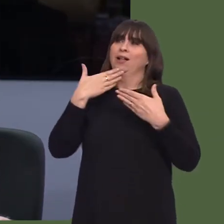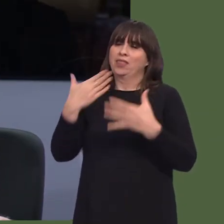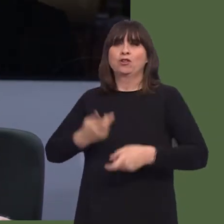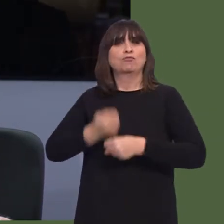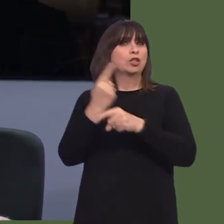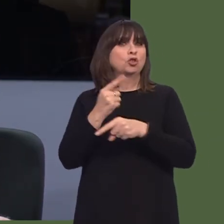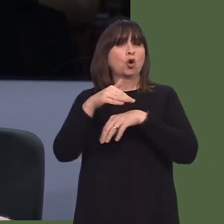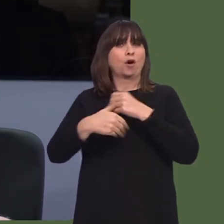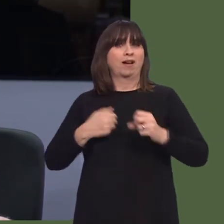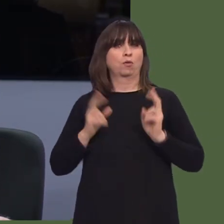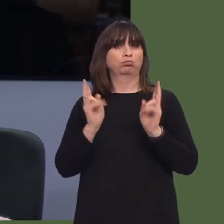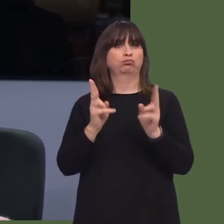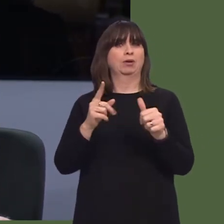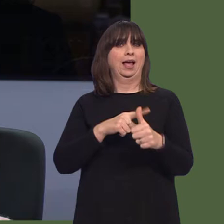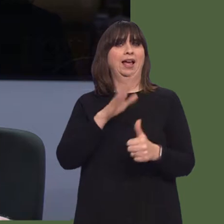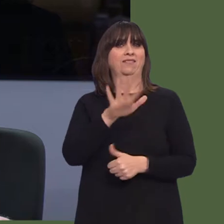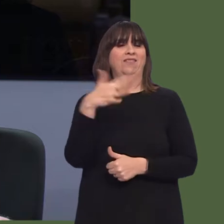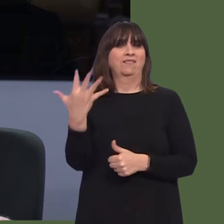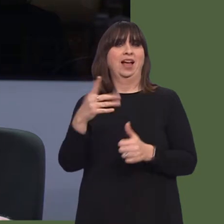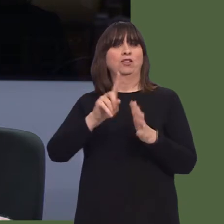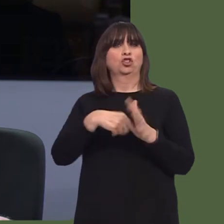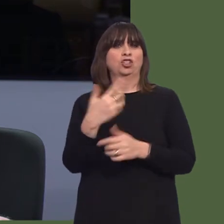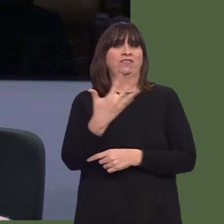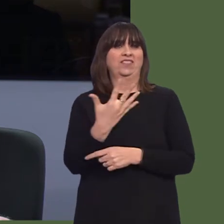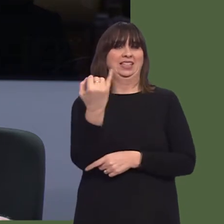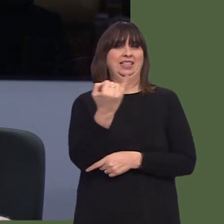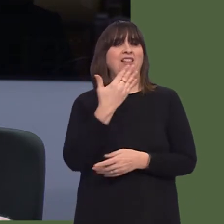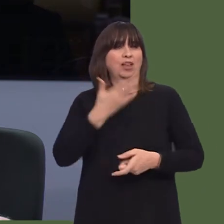Neil Hamilton AM: Well, it's clear that the answer to my question is that both the Government